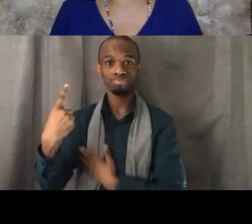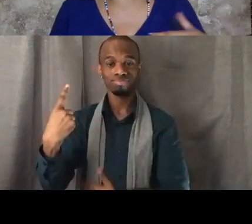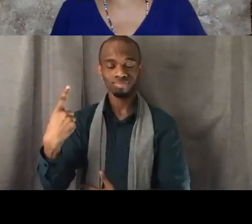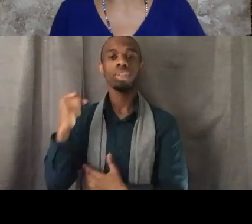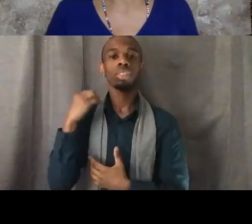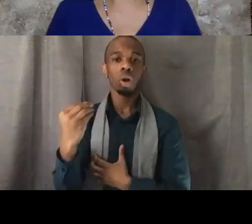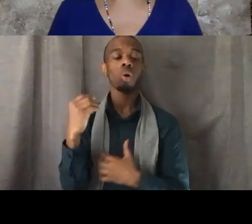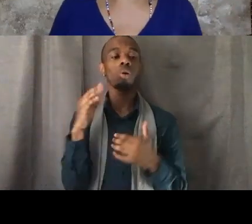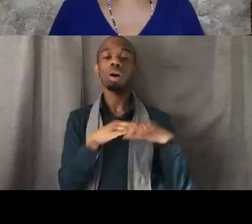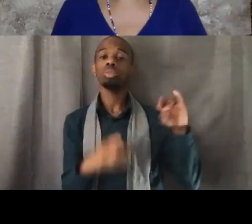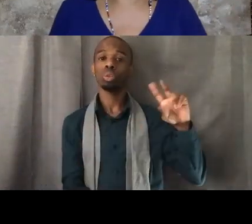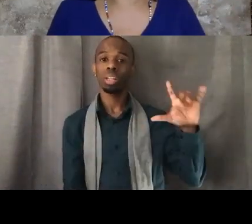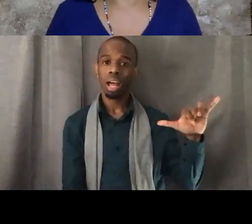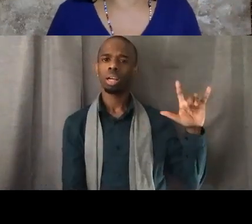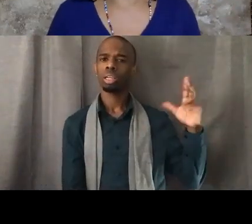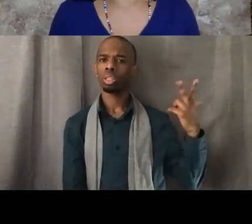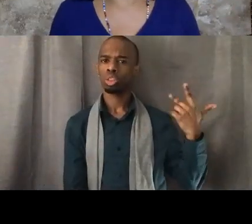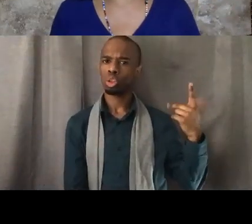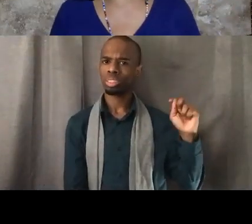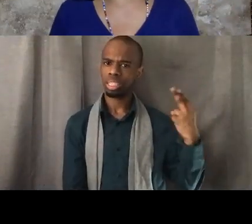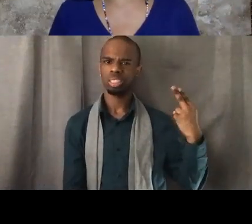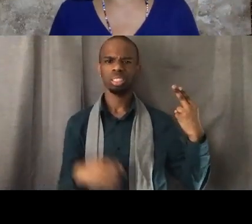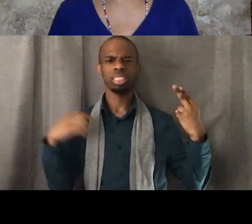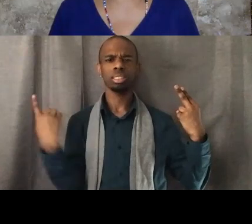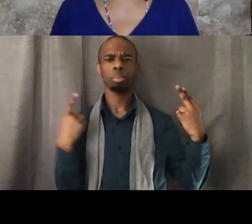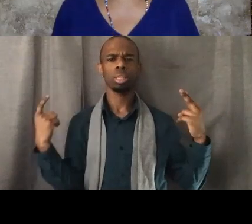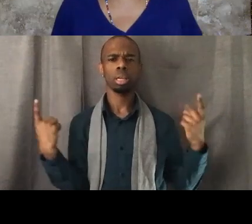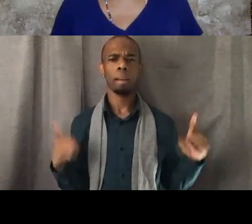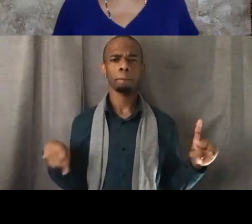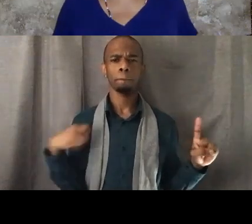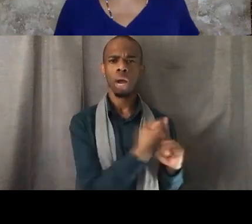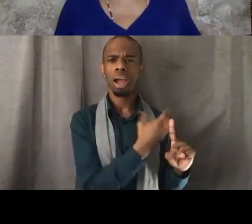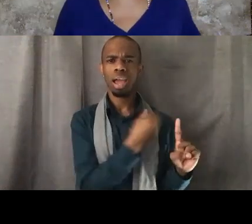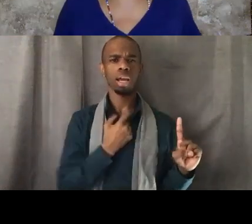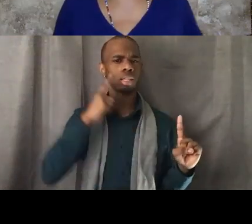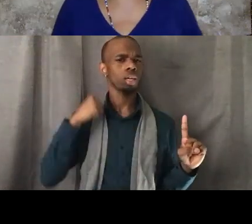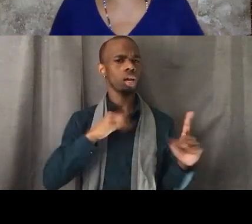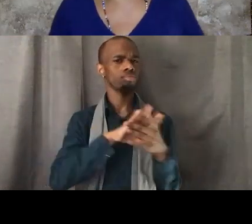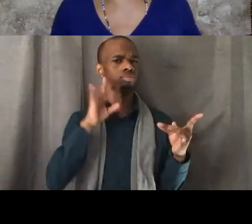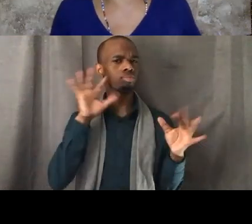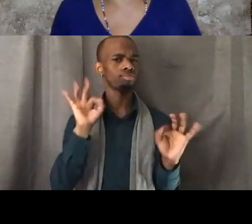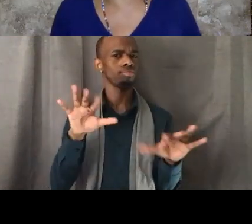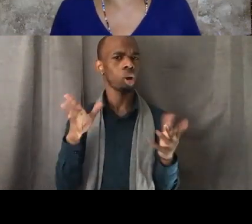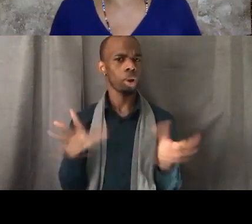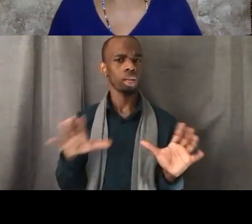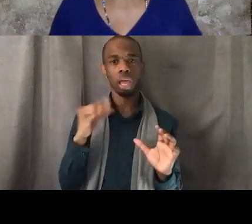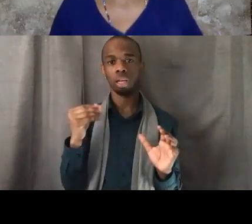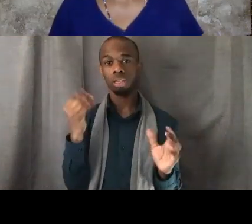and I think I've shared before, if y'all haven't figured it out I'm gonna drop a bomb on y'all.